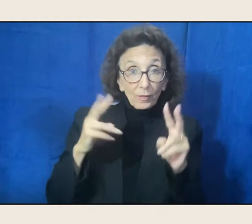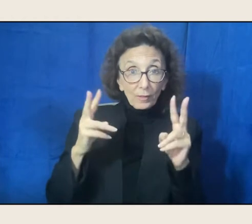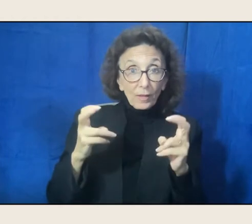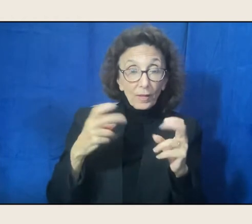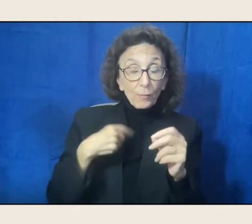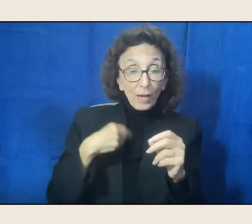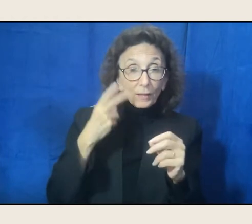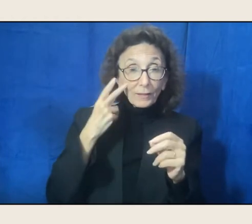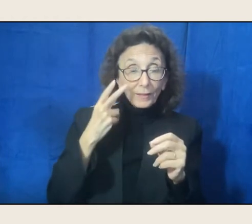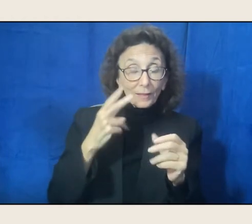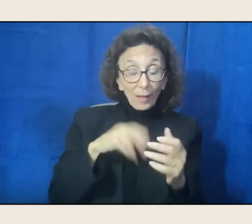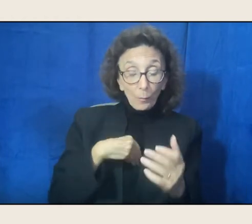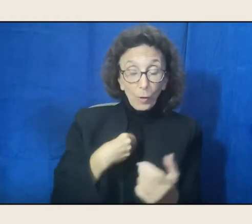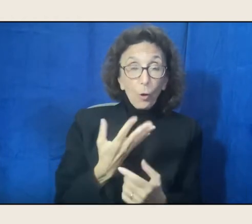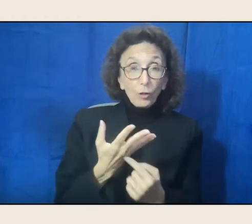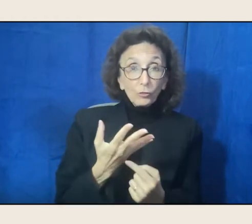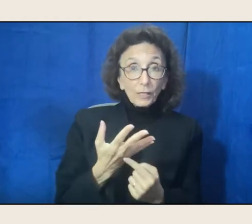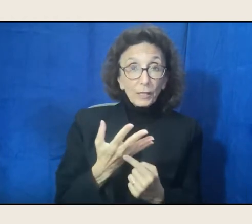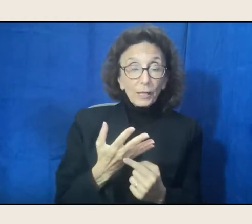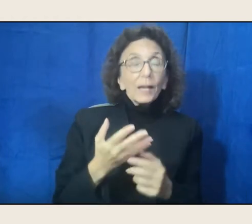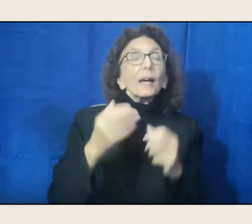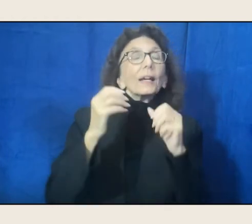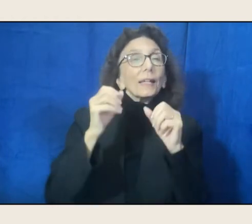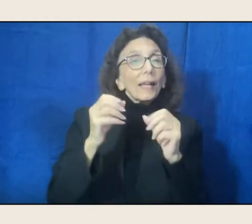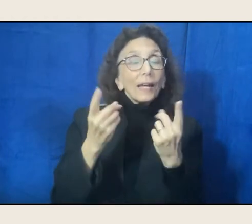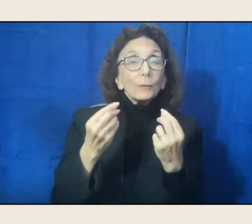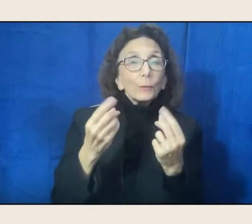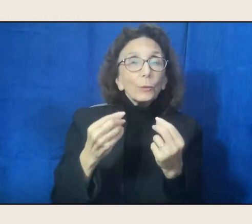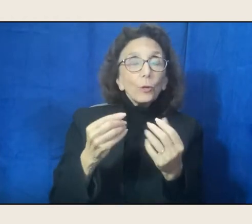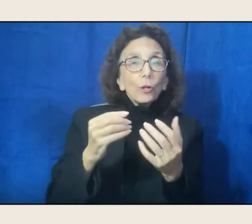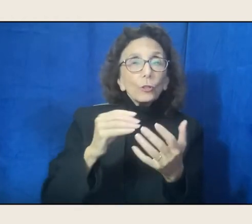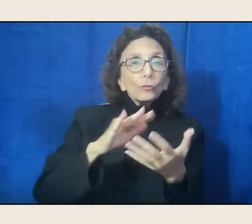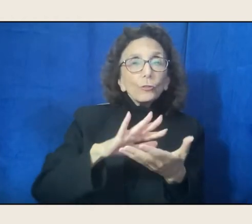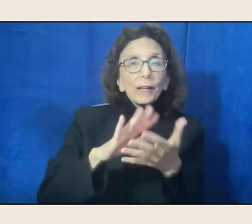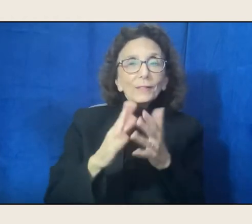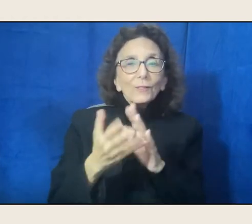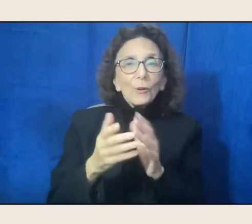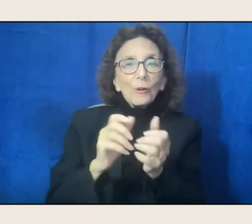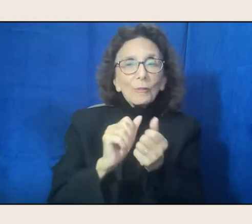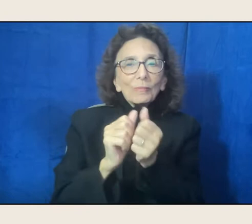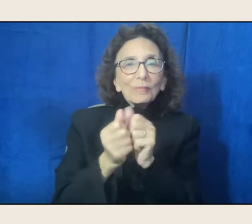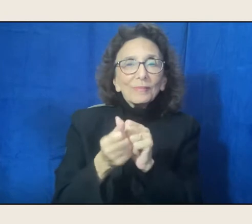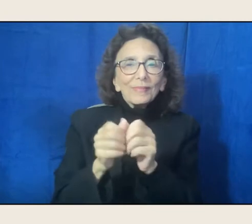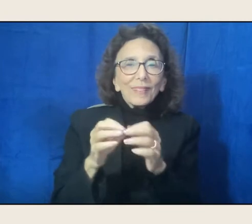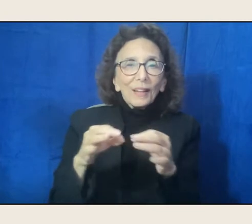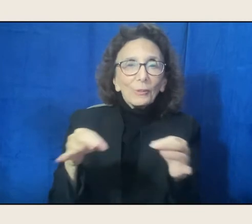as a way one, to transform language, to transform language to take something